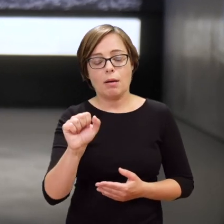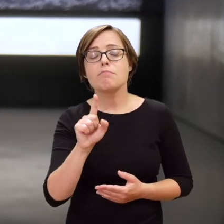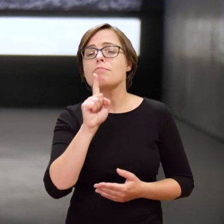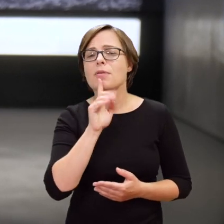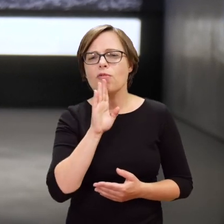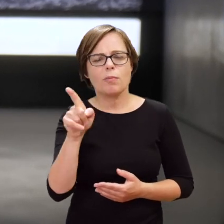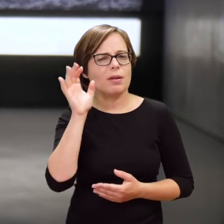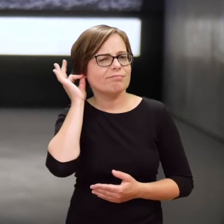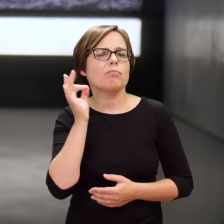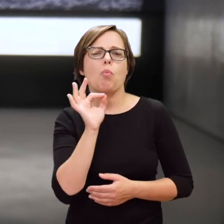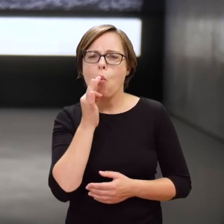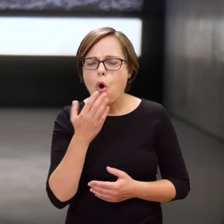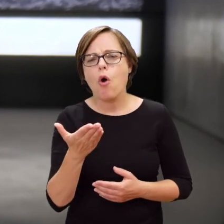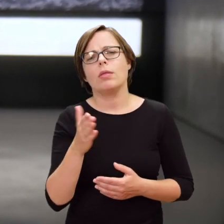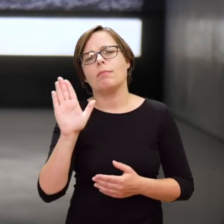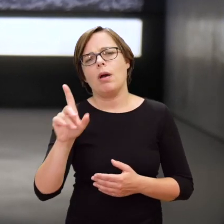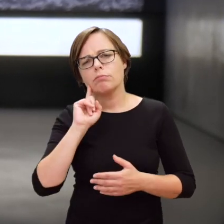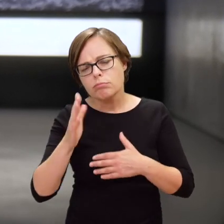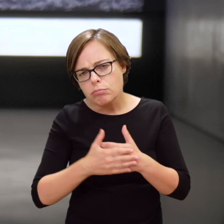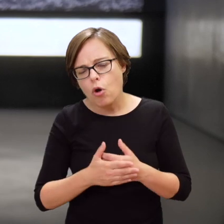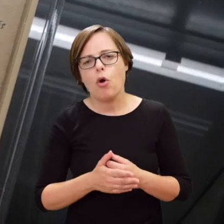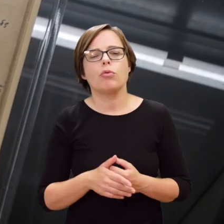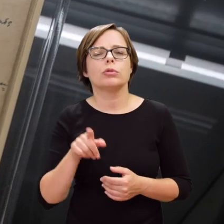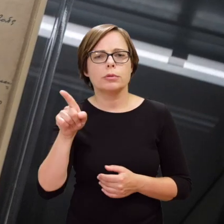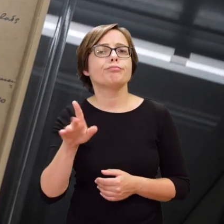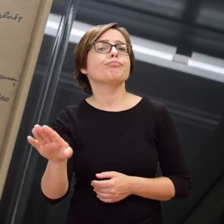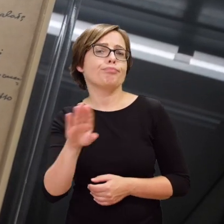In all likelihood, she was a young married woman. She did not survive.